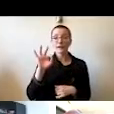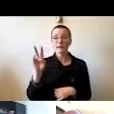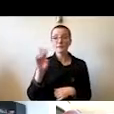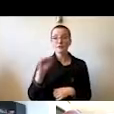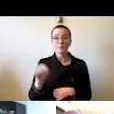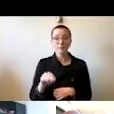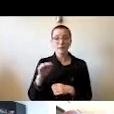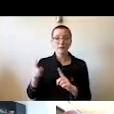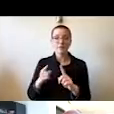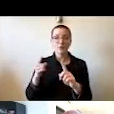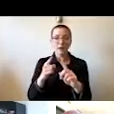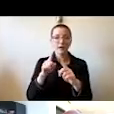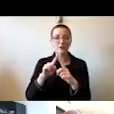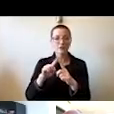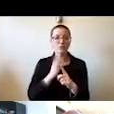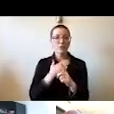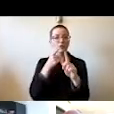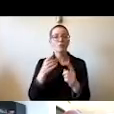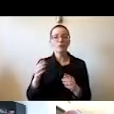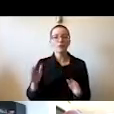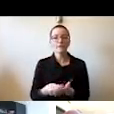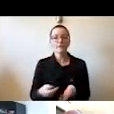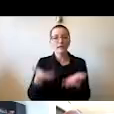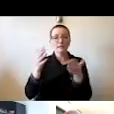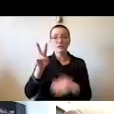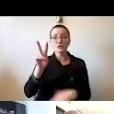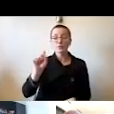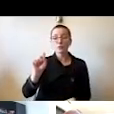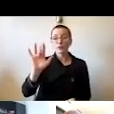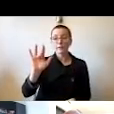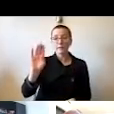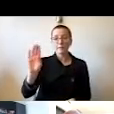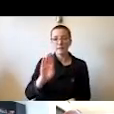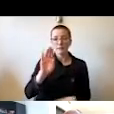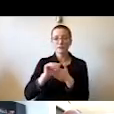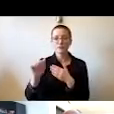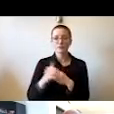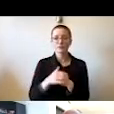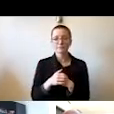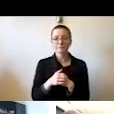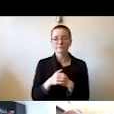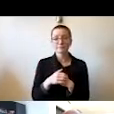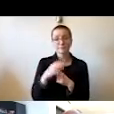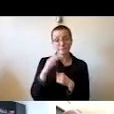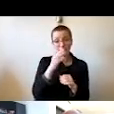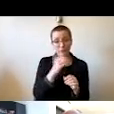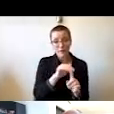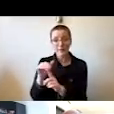of raising $2.25 billion. And I remind you that this was the largest campaign